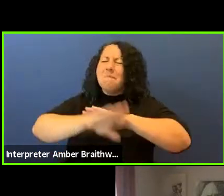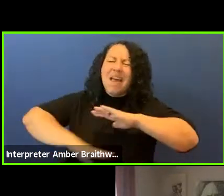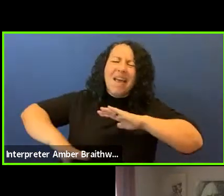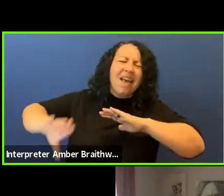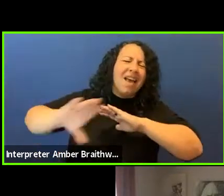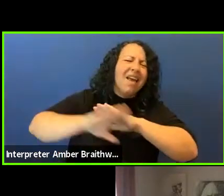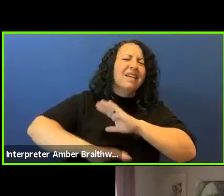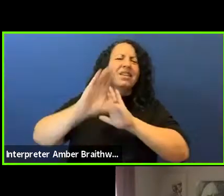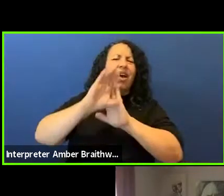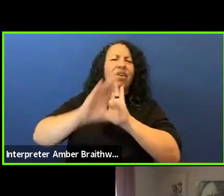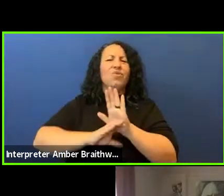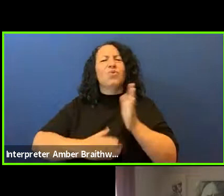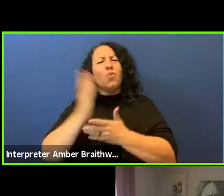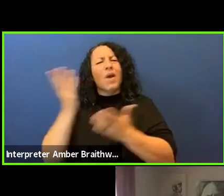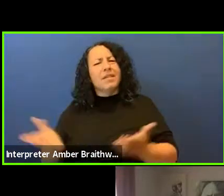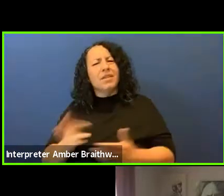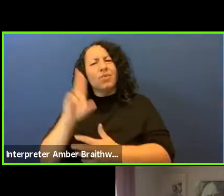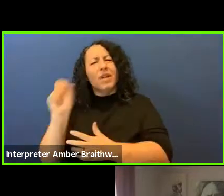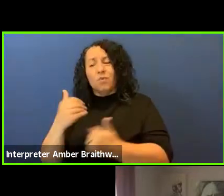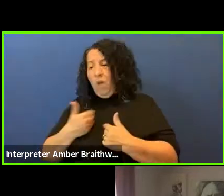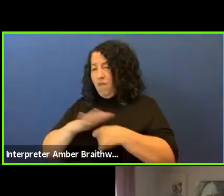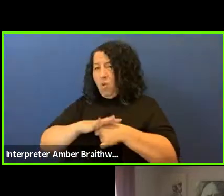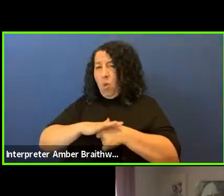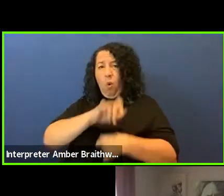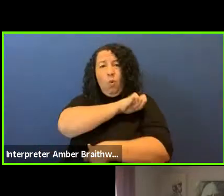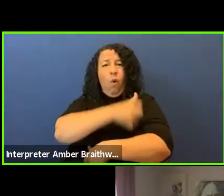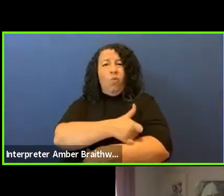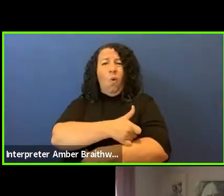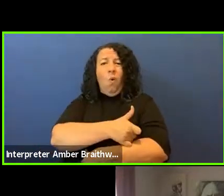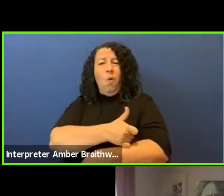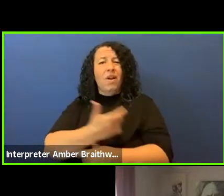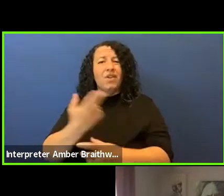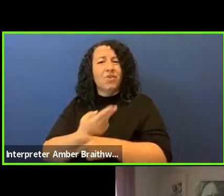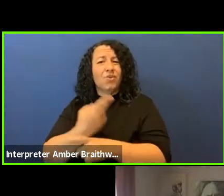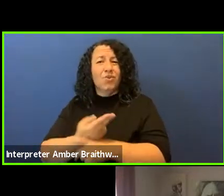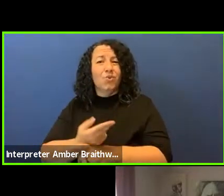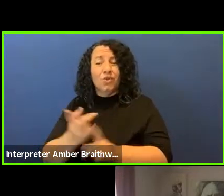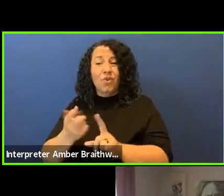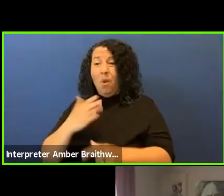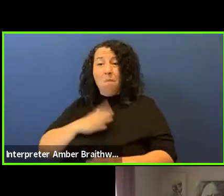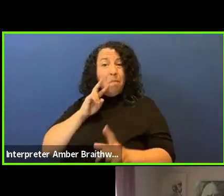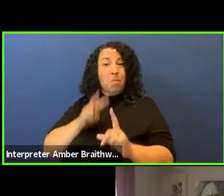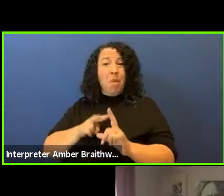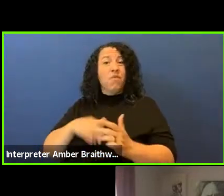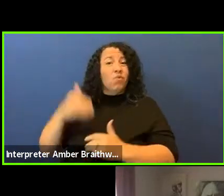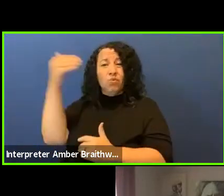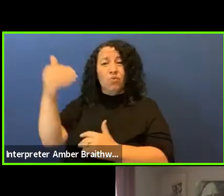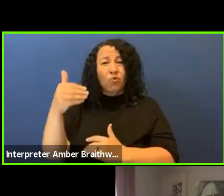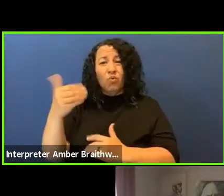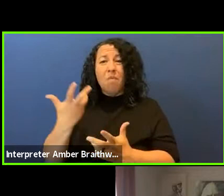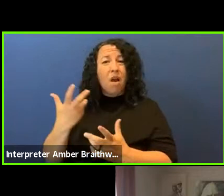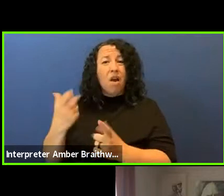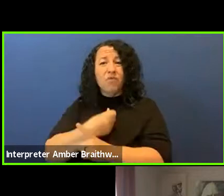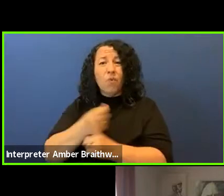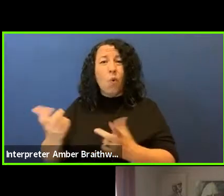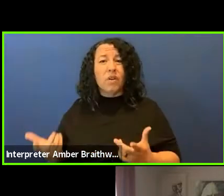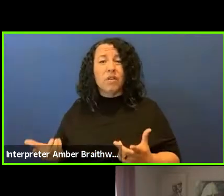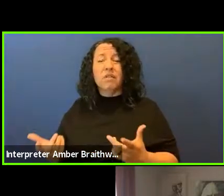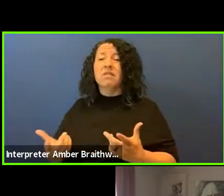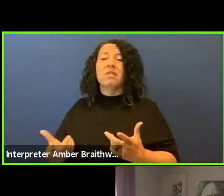and we have our local authorities who are bullying and using, as far as I'm concerned, excessive force, not physical force